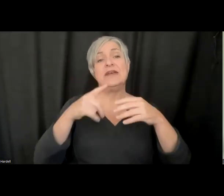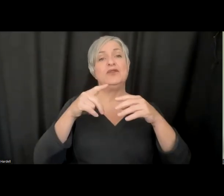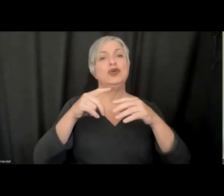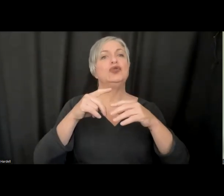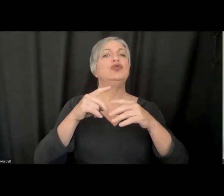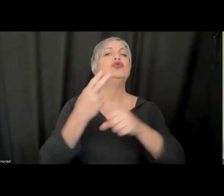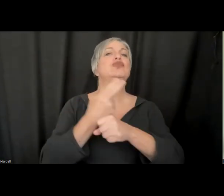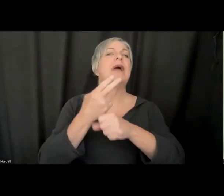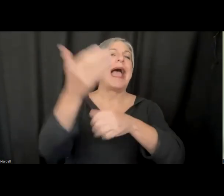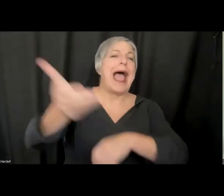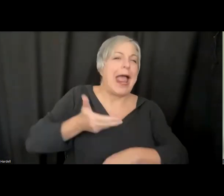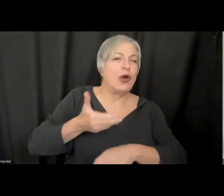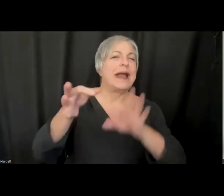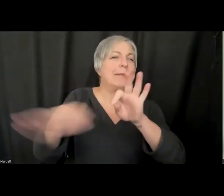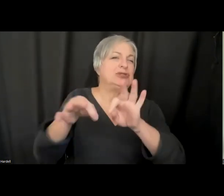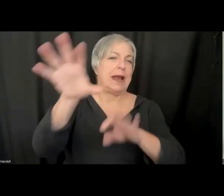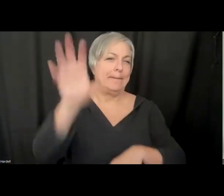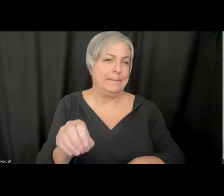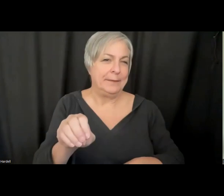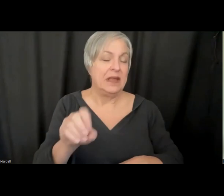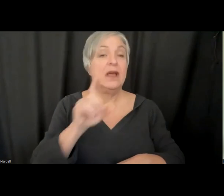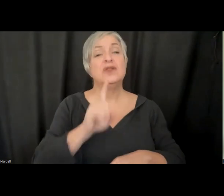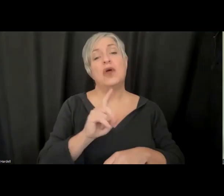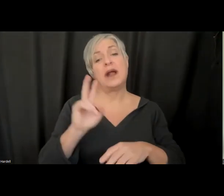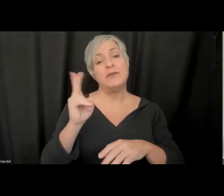really big gaps from what is possible today to what we need